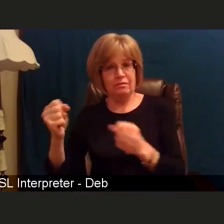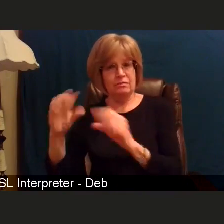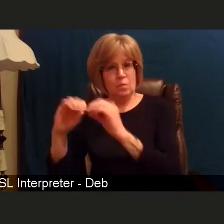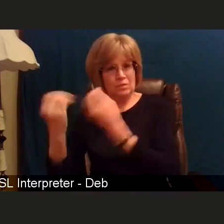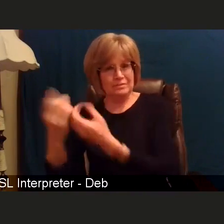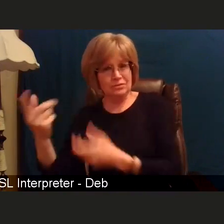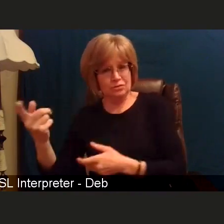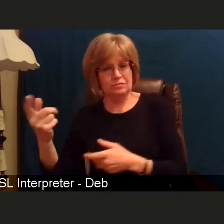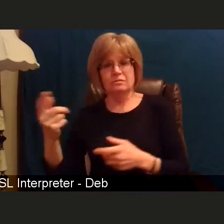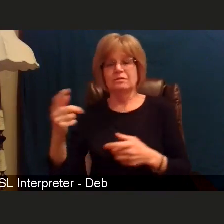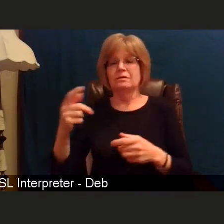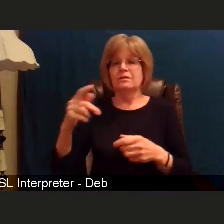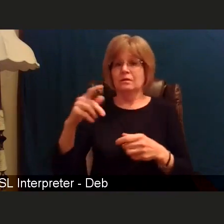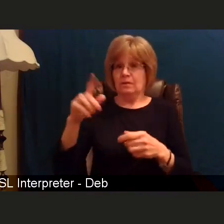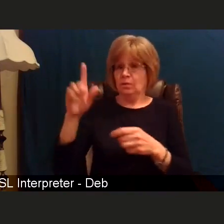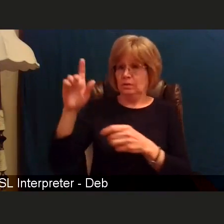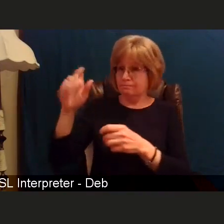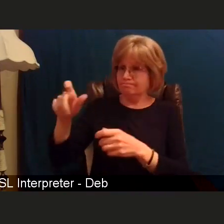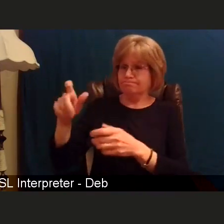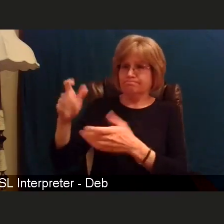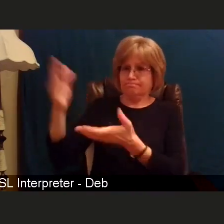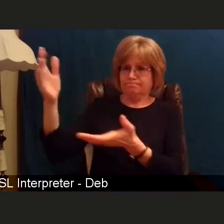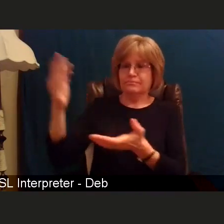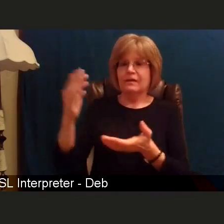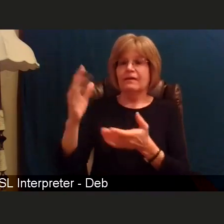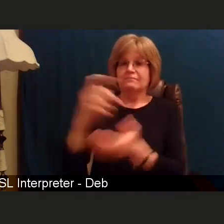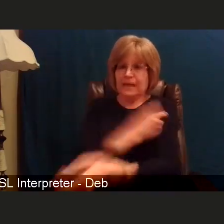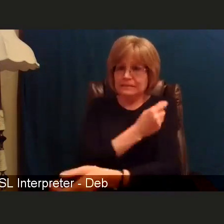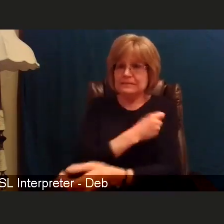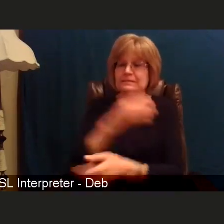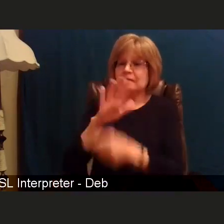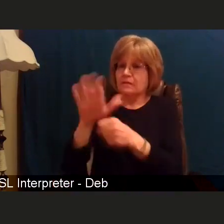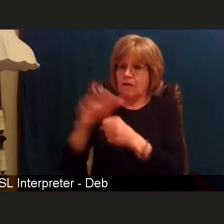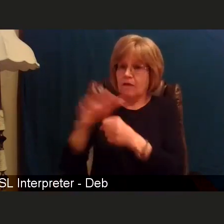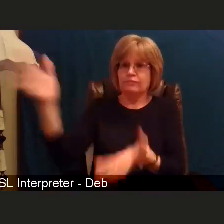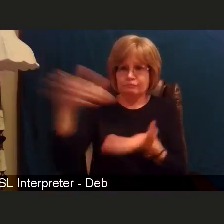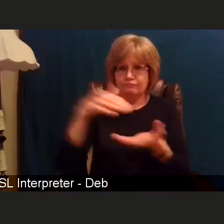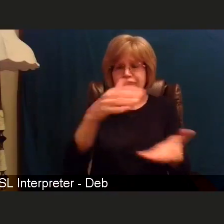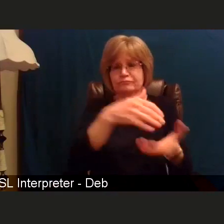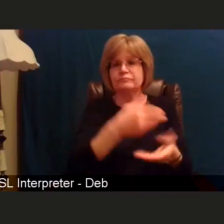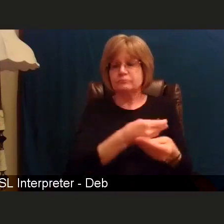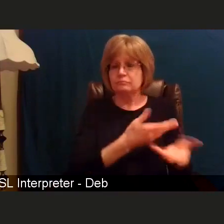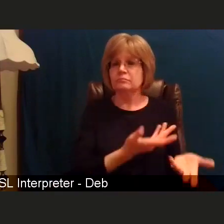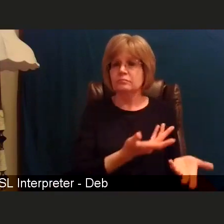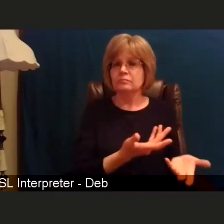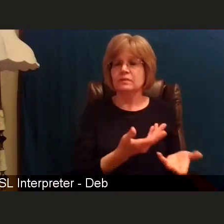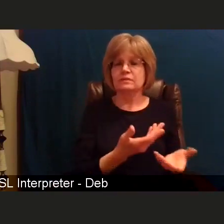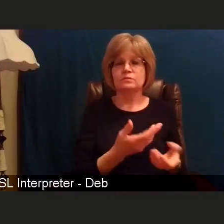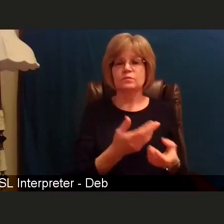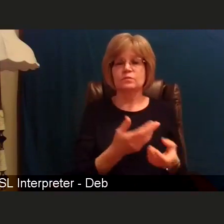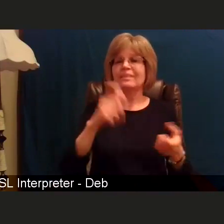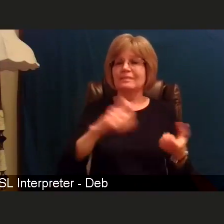in order to vaccinate everyone. So this is a partnership that is taking many many partners